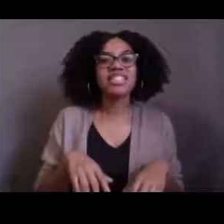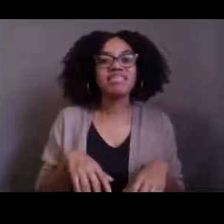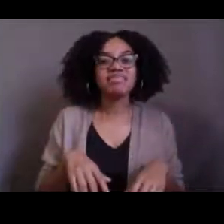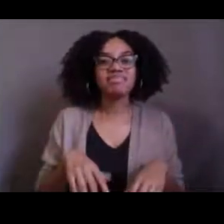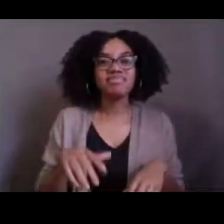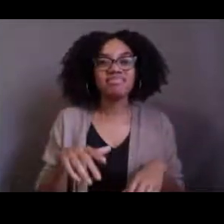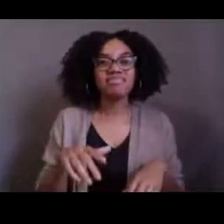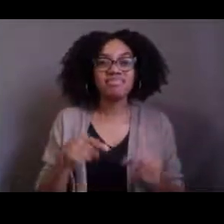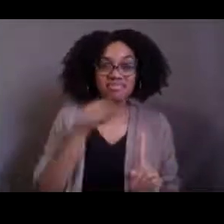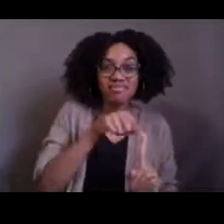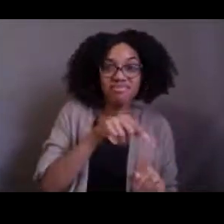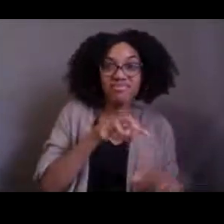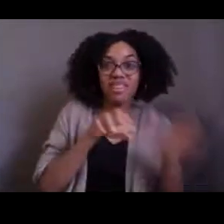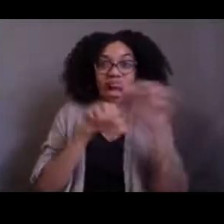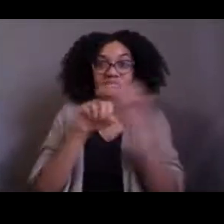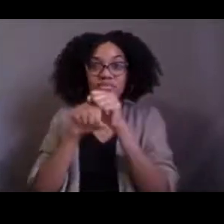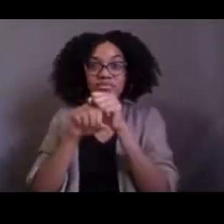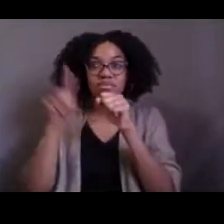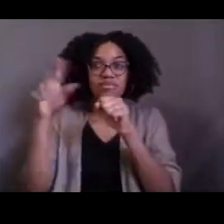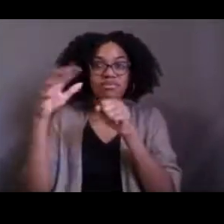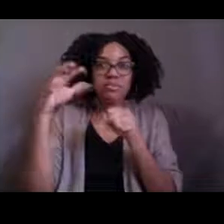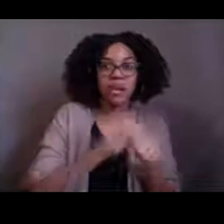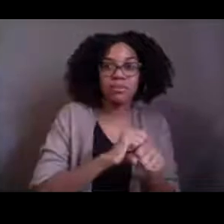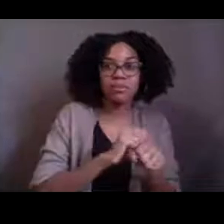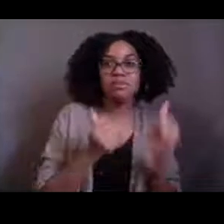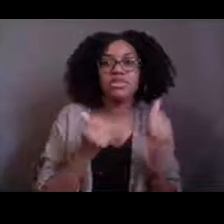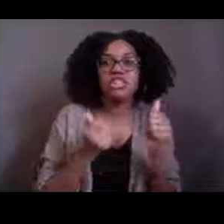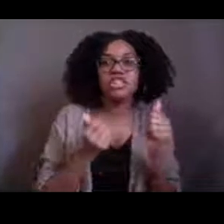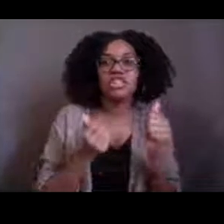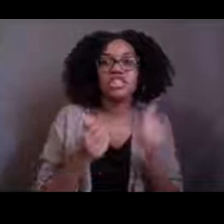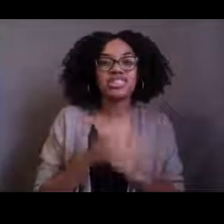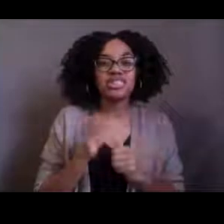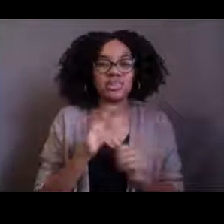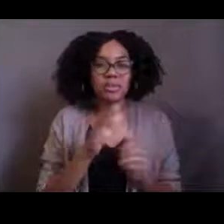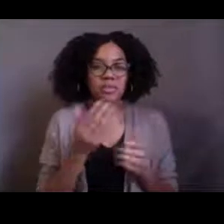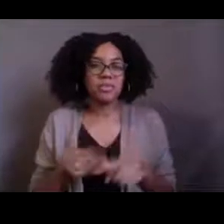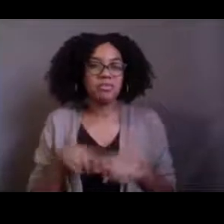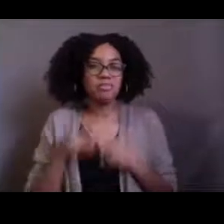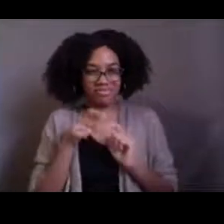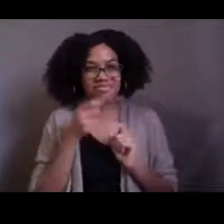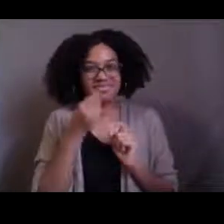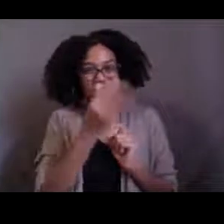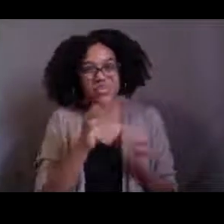(chuckles softly) but maybe you'll tell us. So I'm going to stop there and hand it back to you, Kasey.